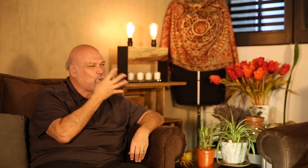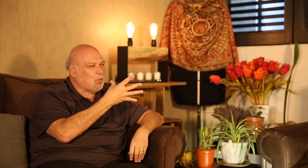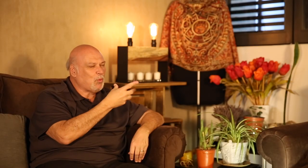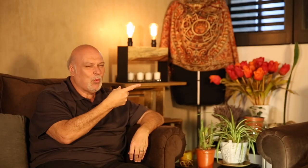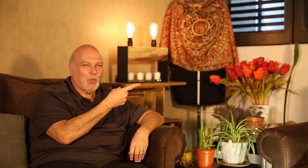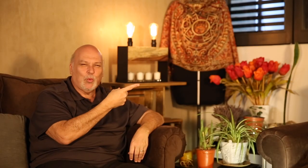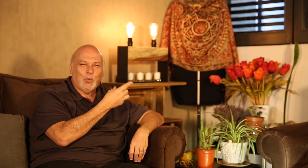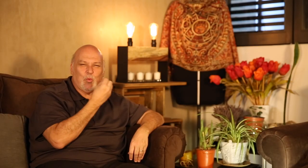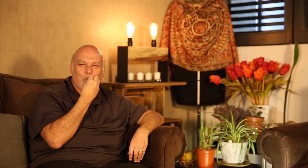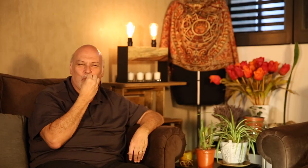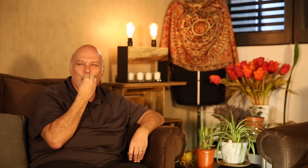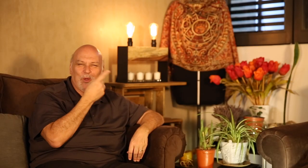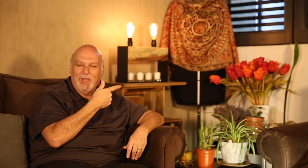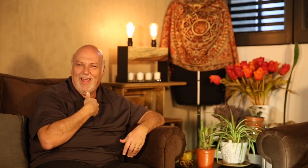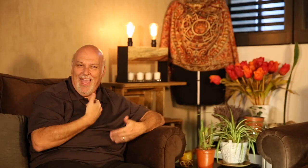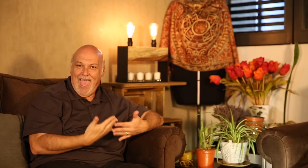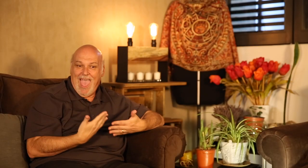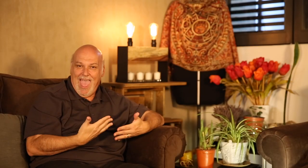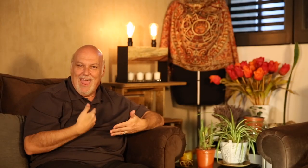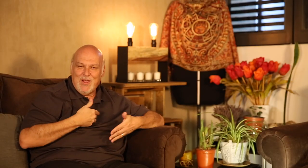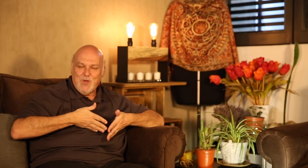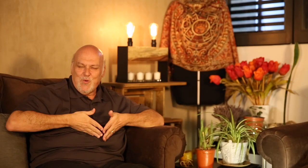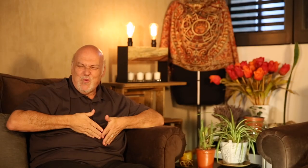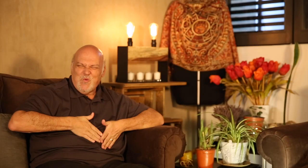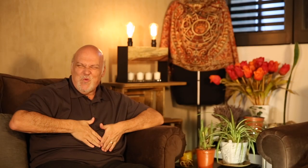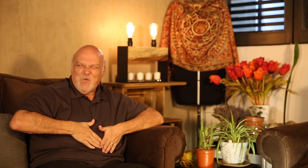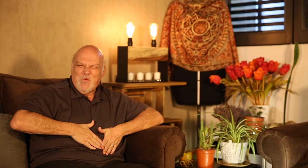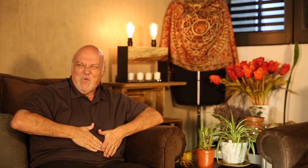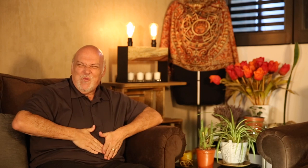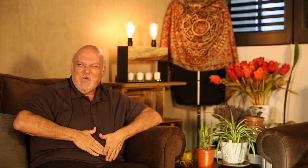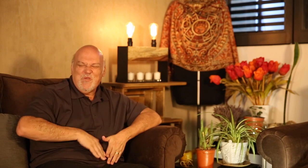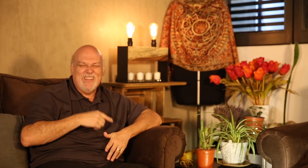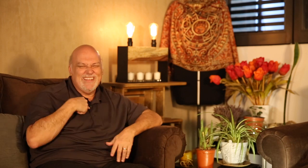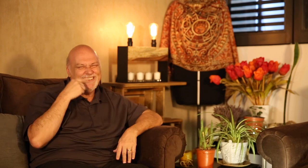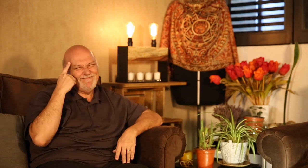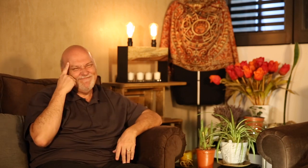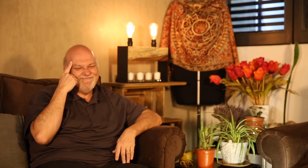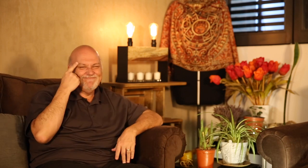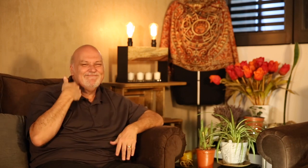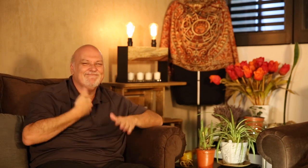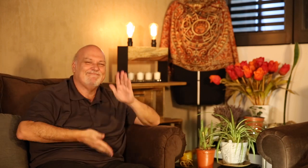That tasted really good. Now, I'm starving and I think I will go out